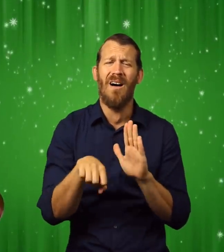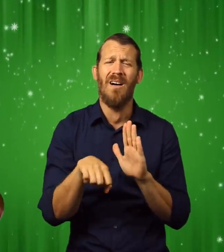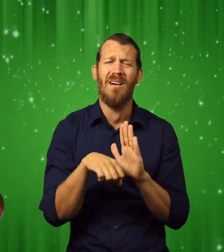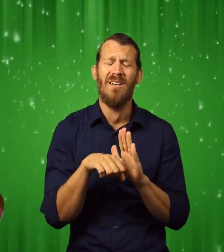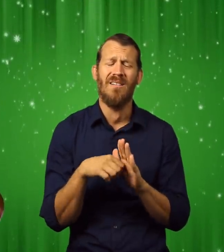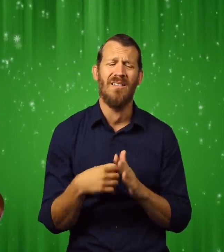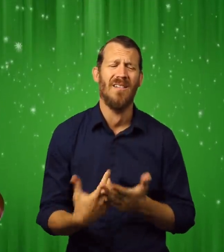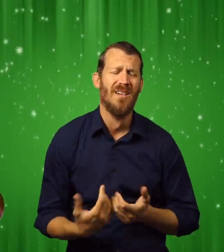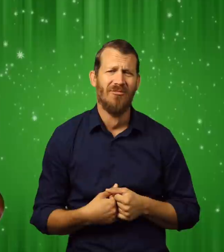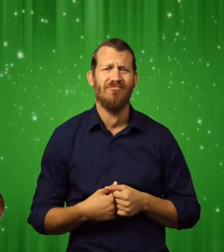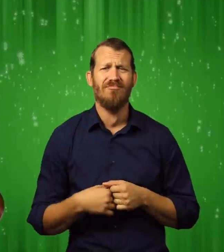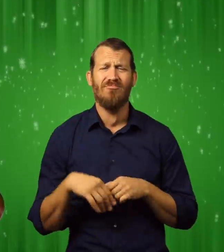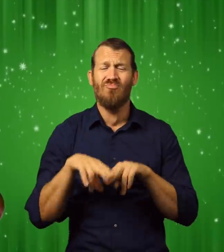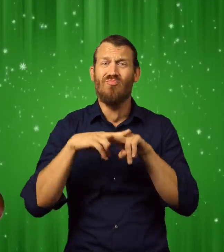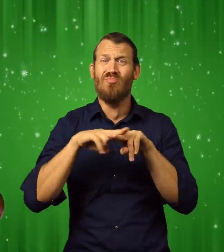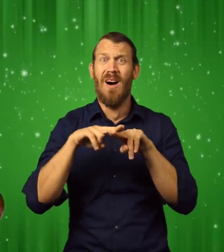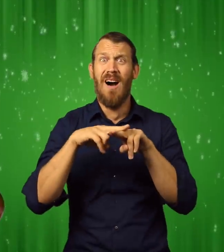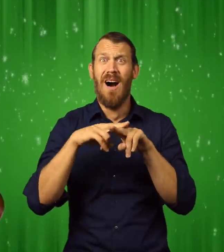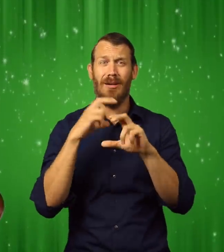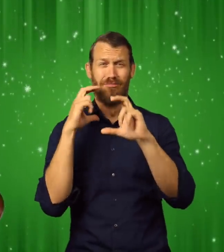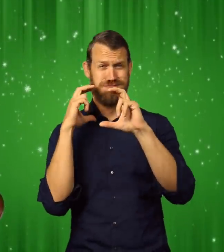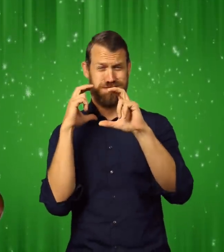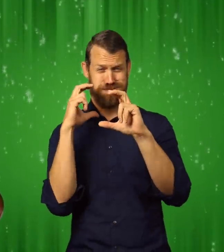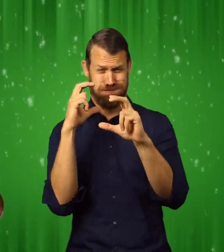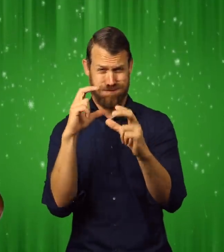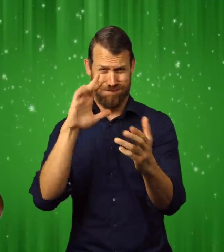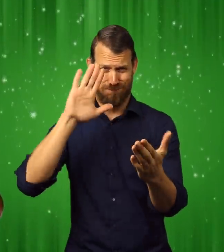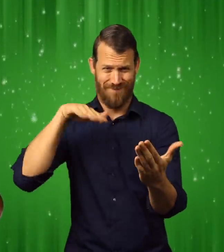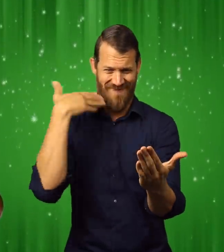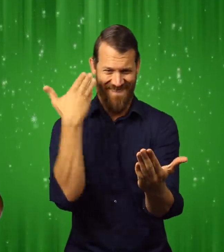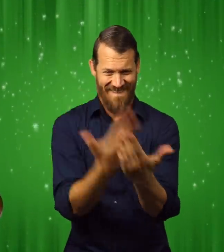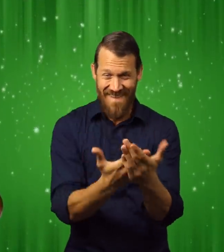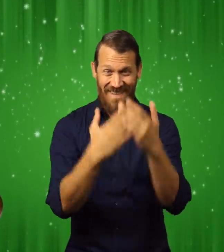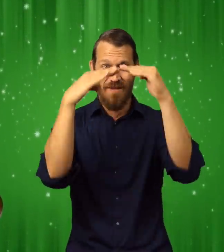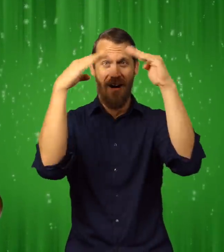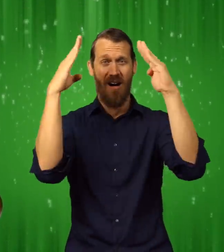When the train reached my house, I sadly left the other children.